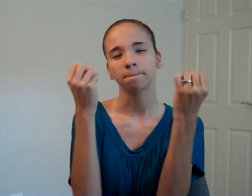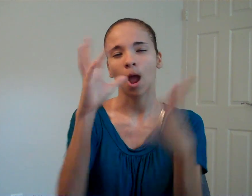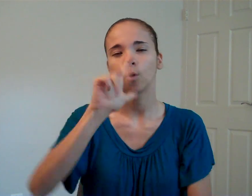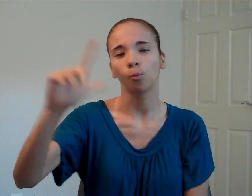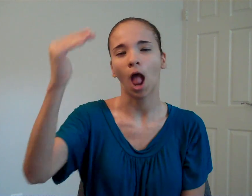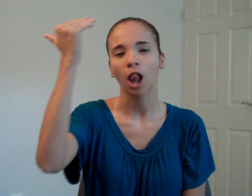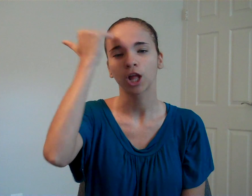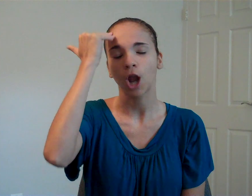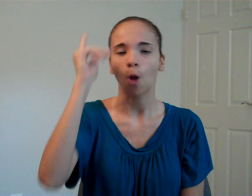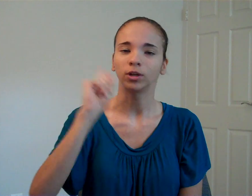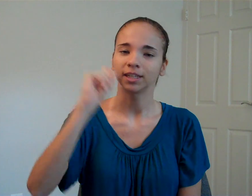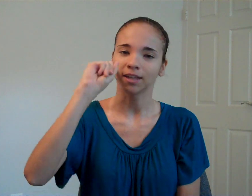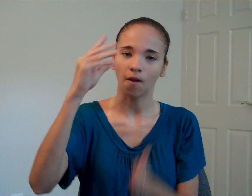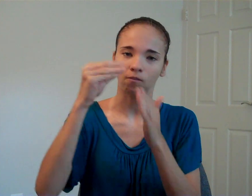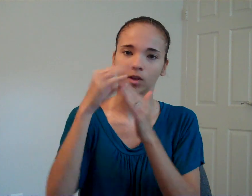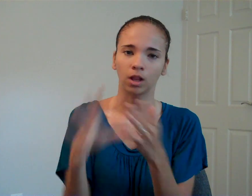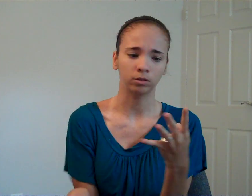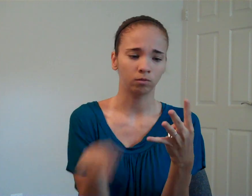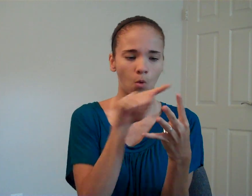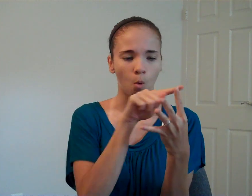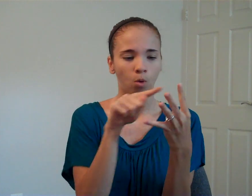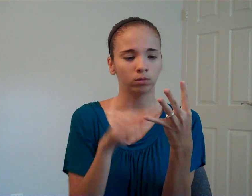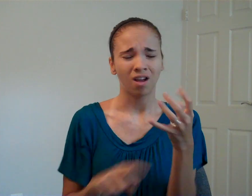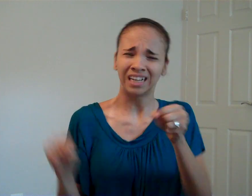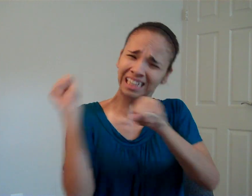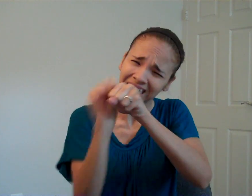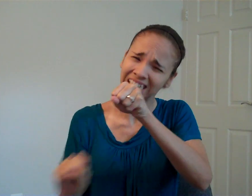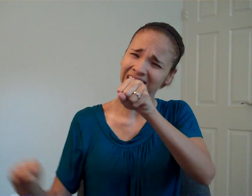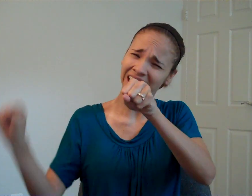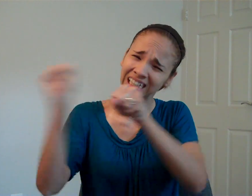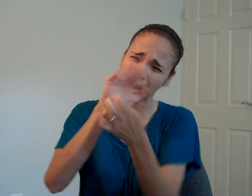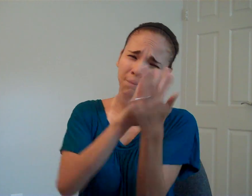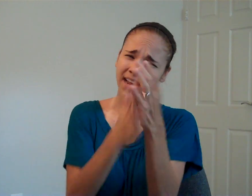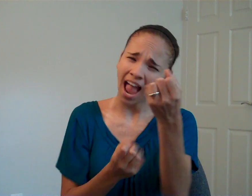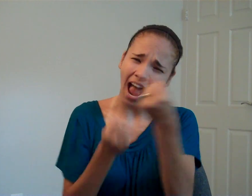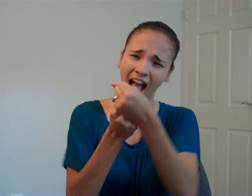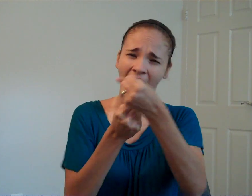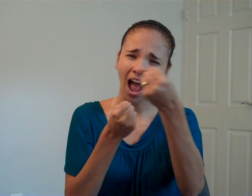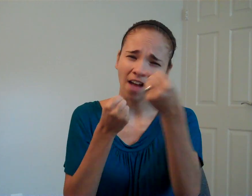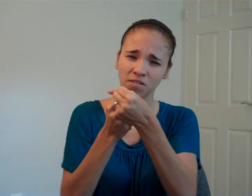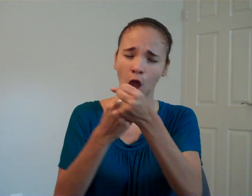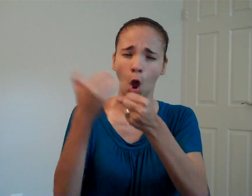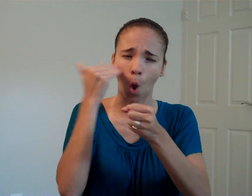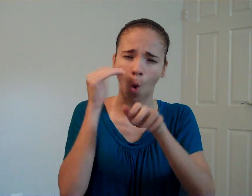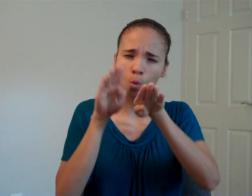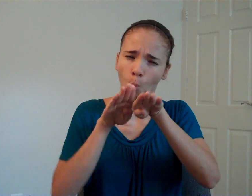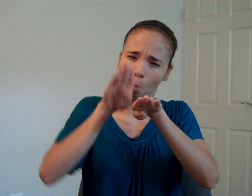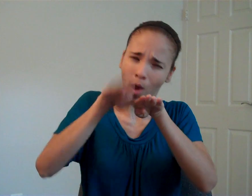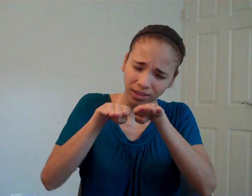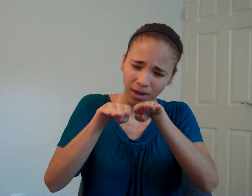prominent political leaders. These four had to take little steps being advocates